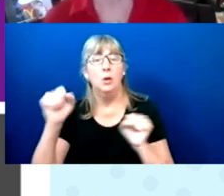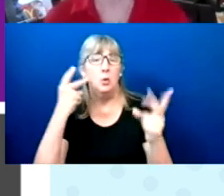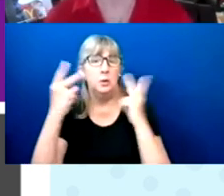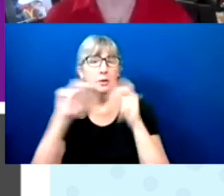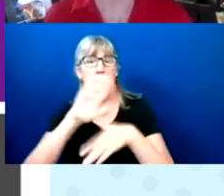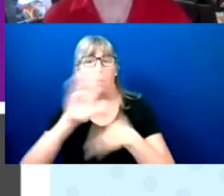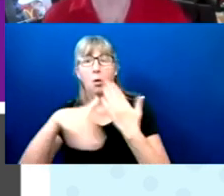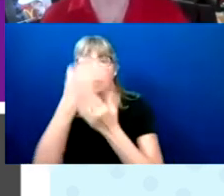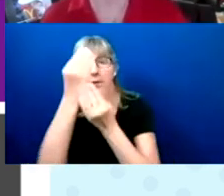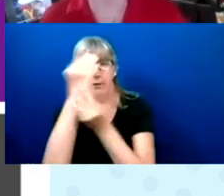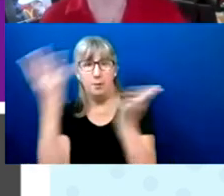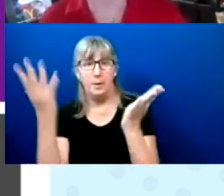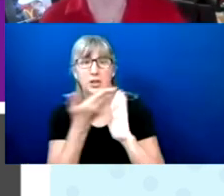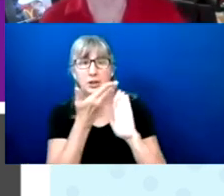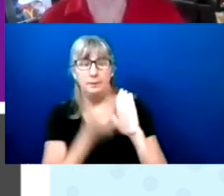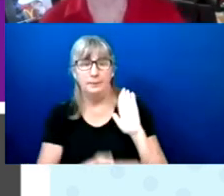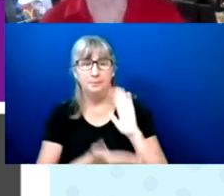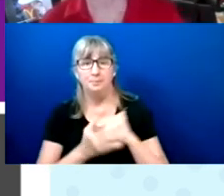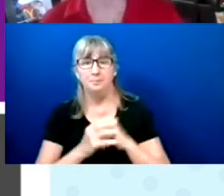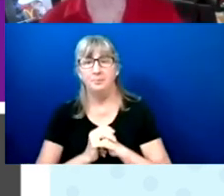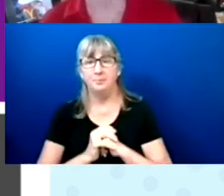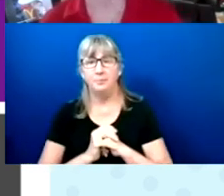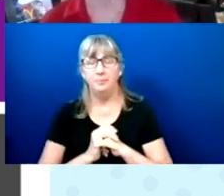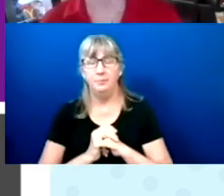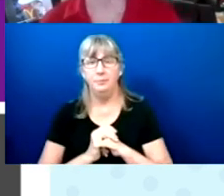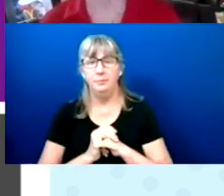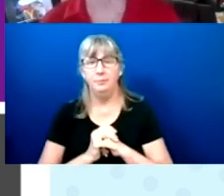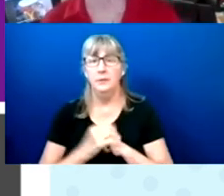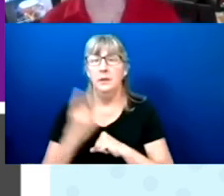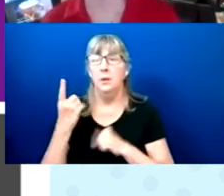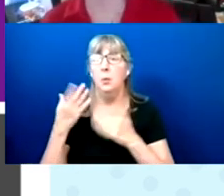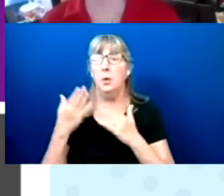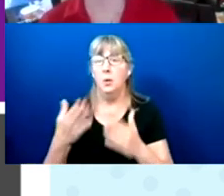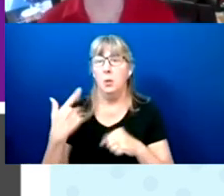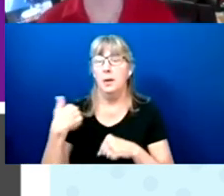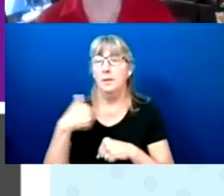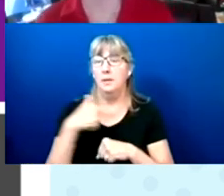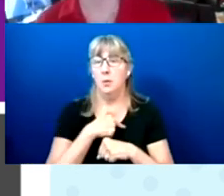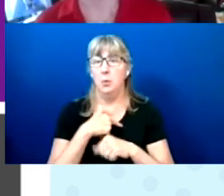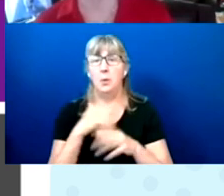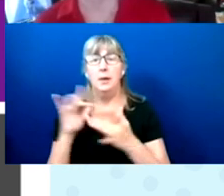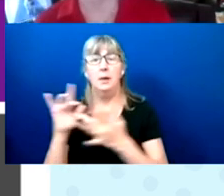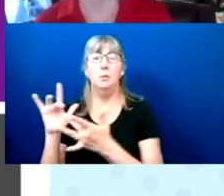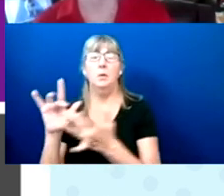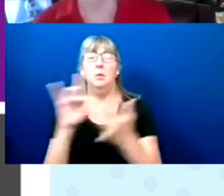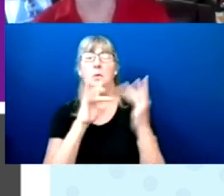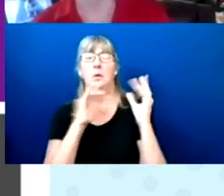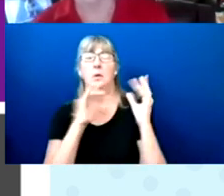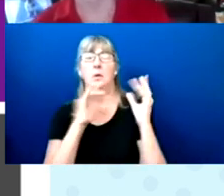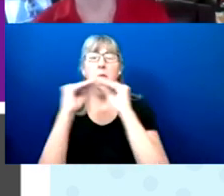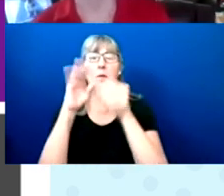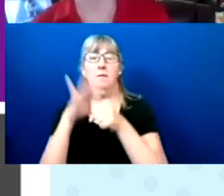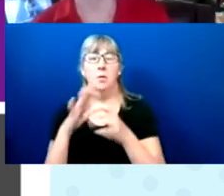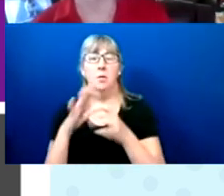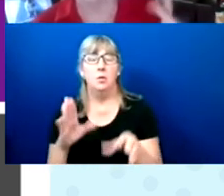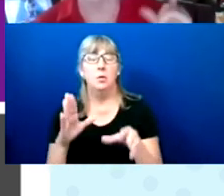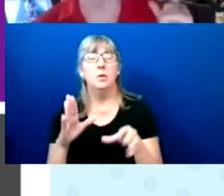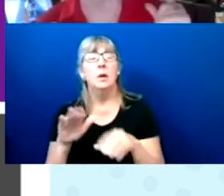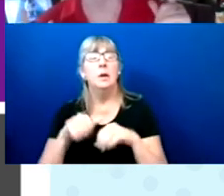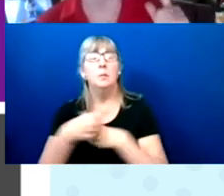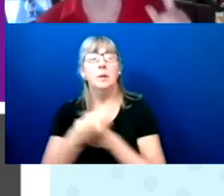One of the ways that we see reaching more and more voters is by providing worksheets